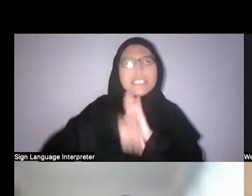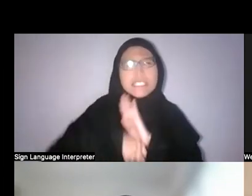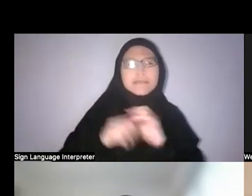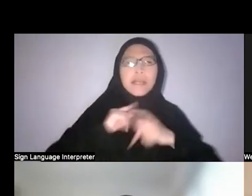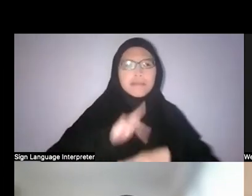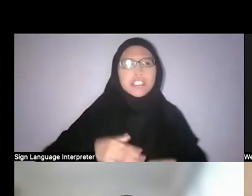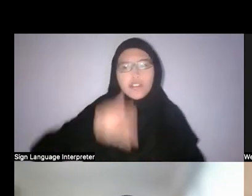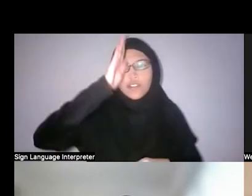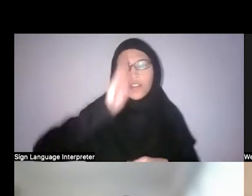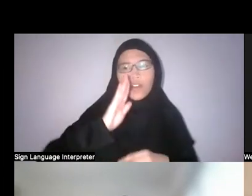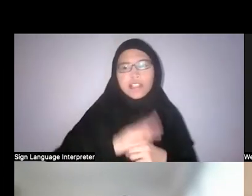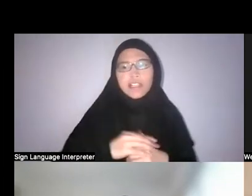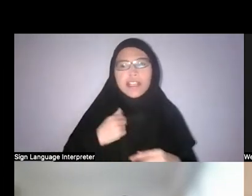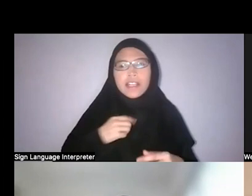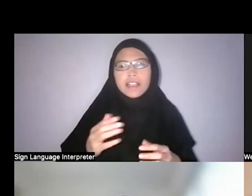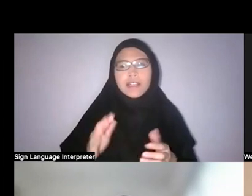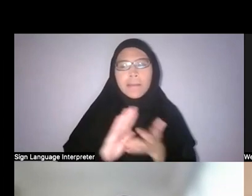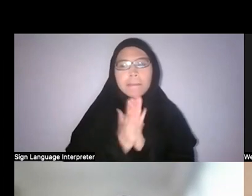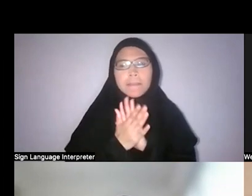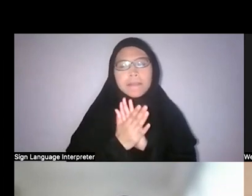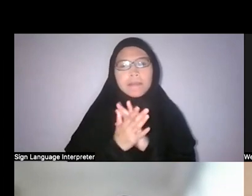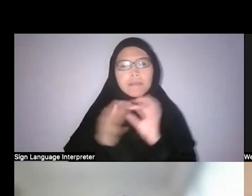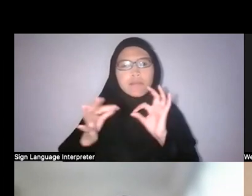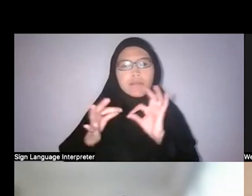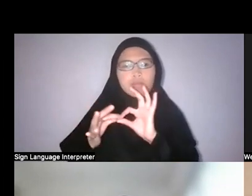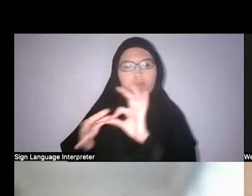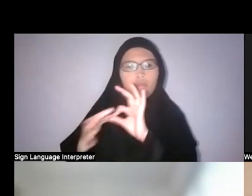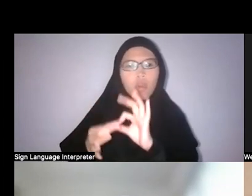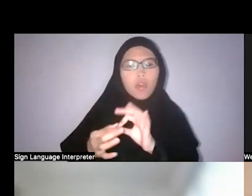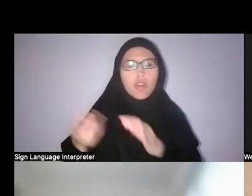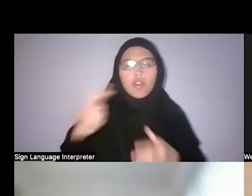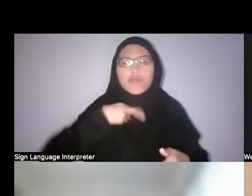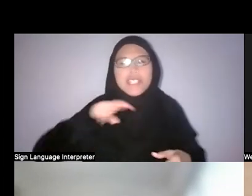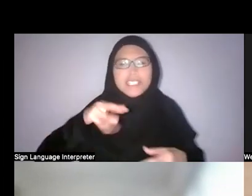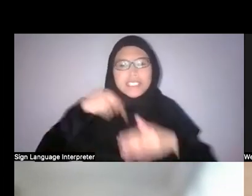and that becomes stronger through nature. Because it helps me to affirm my beliefs in our surroundings,